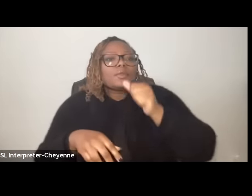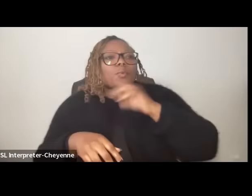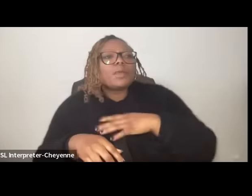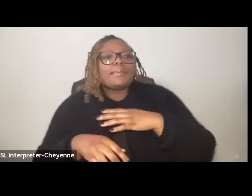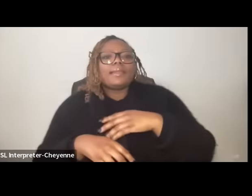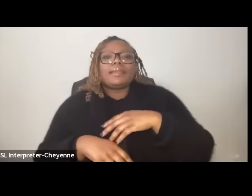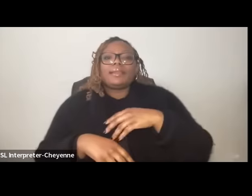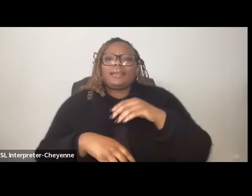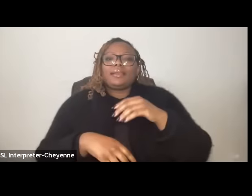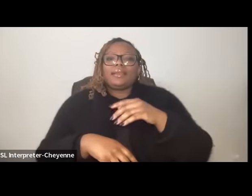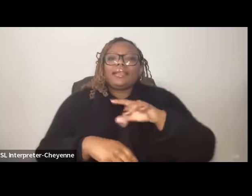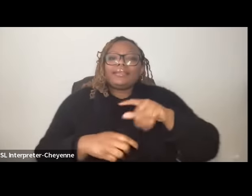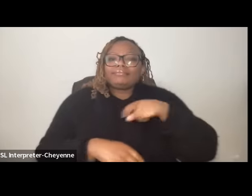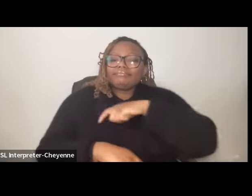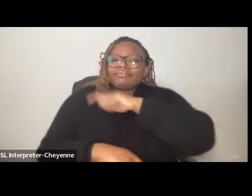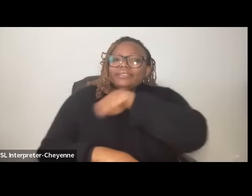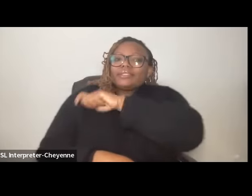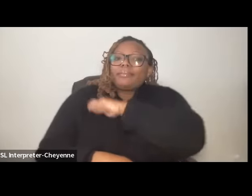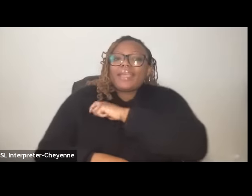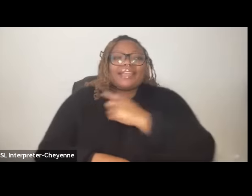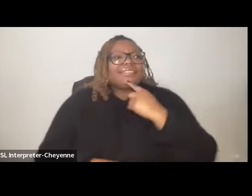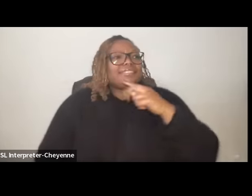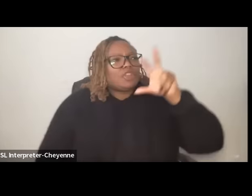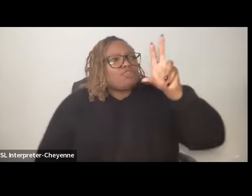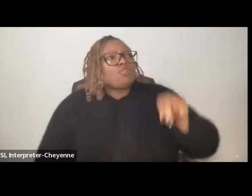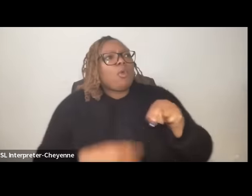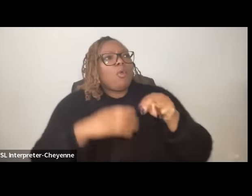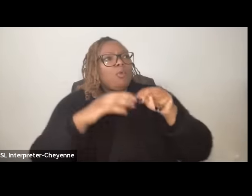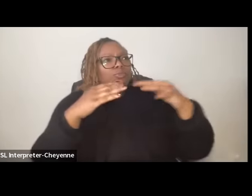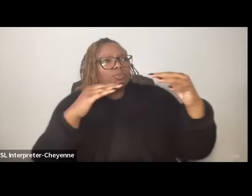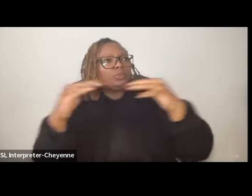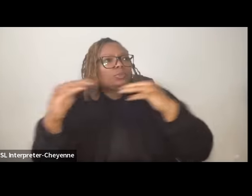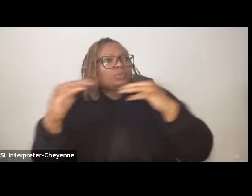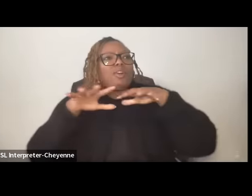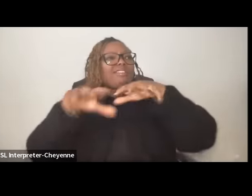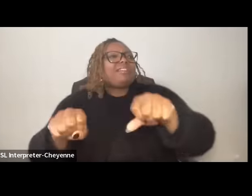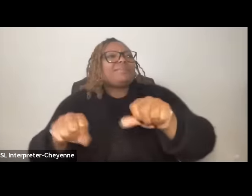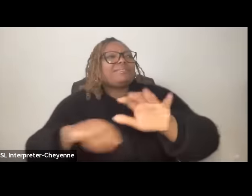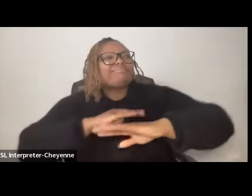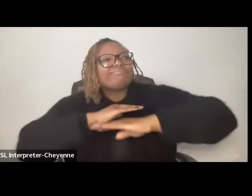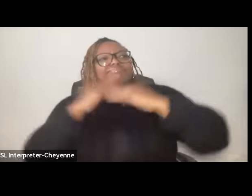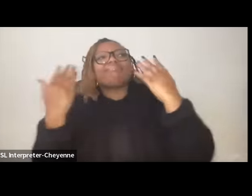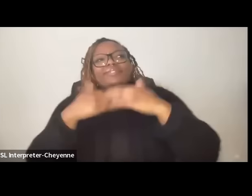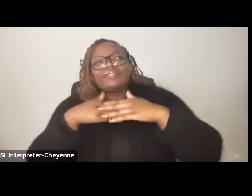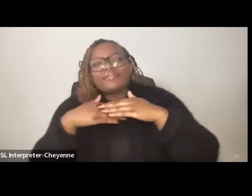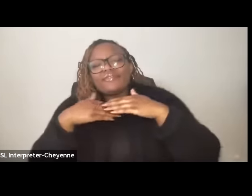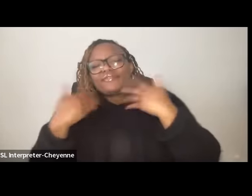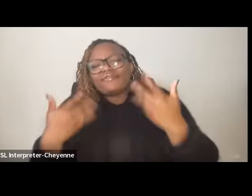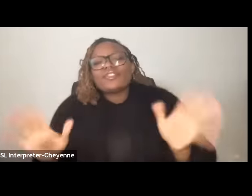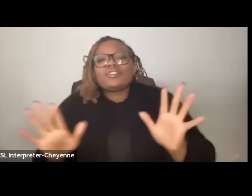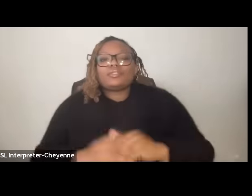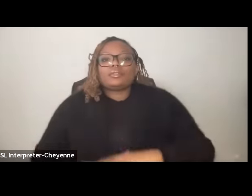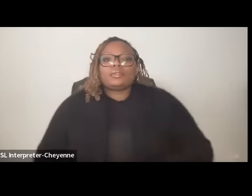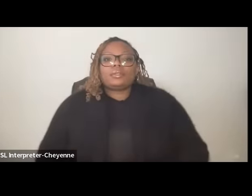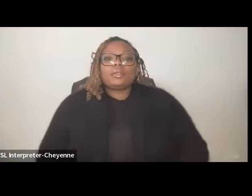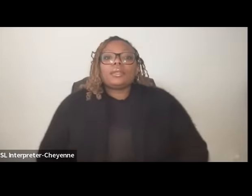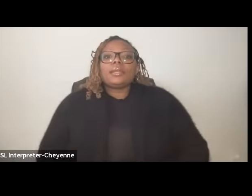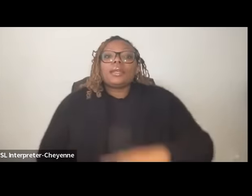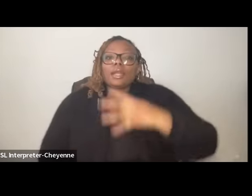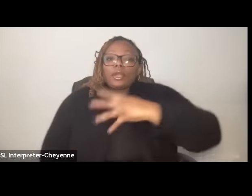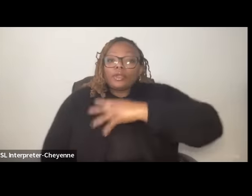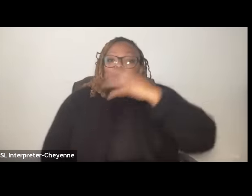and Madrid saying no to war and occupation aswat the queer Palestinian Freedom Fighters saying that